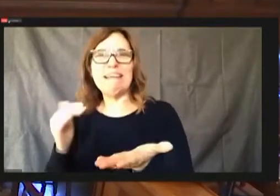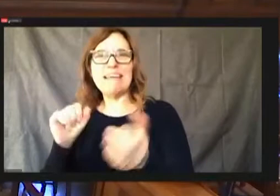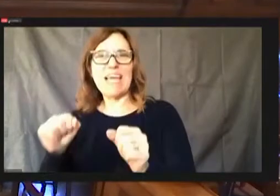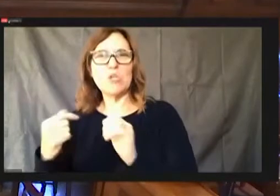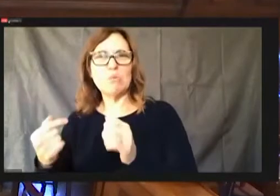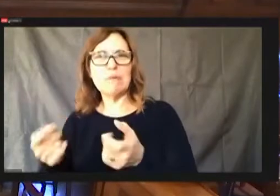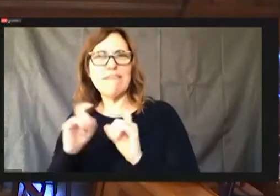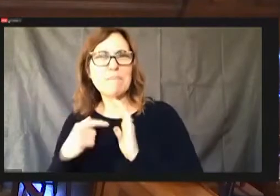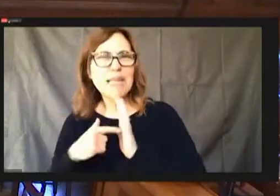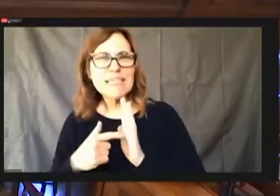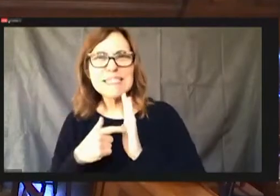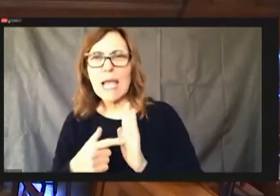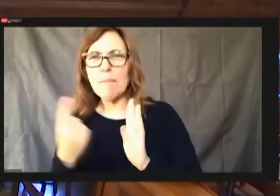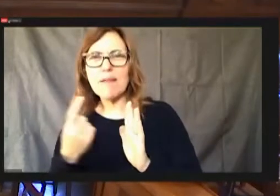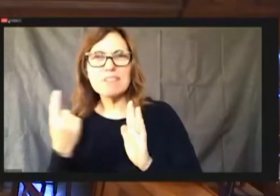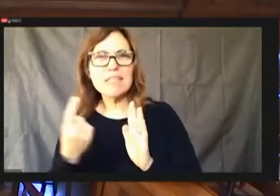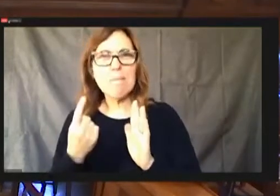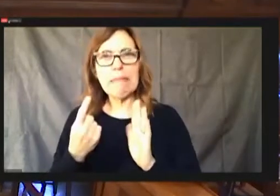Well, the Office of Equity.